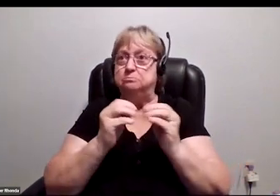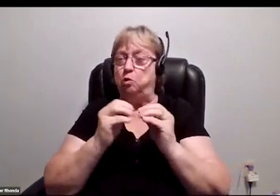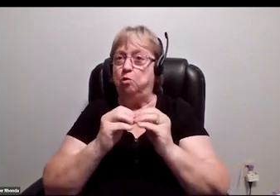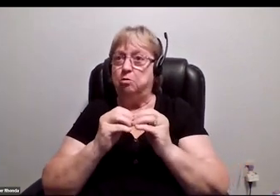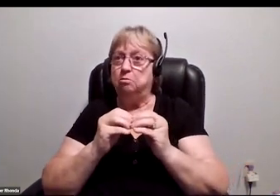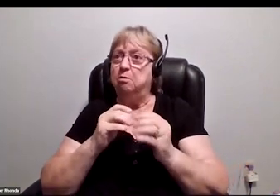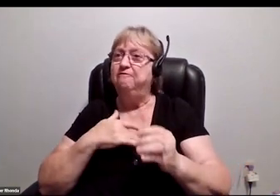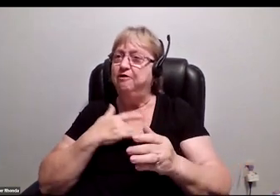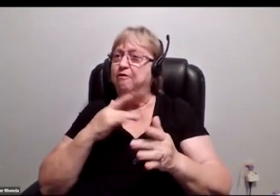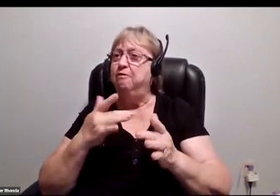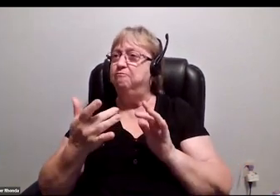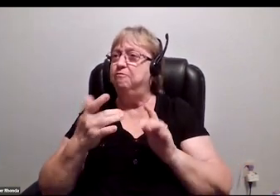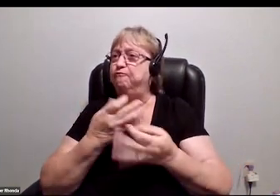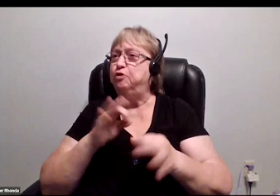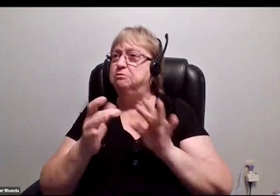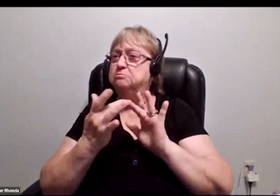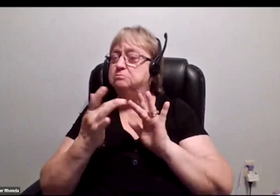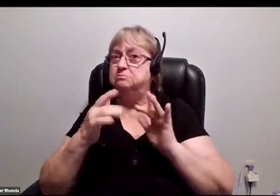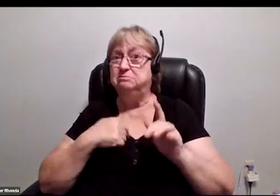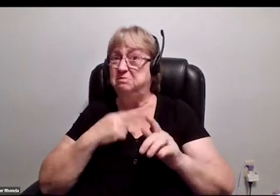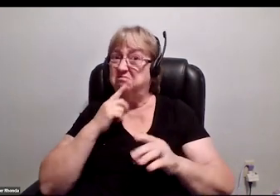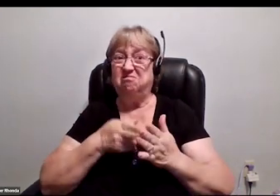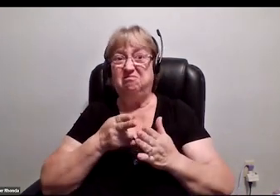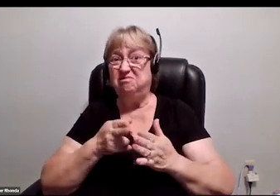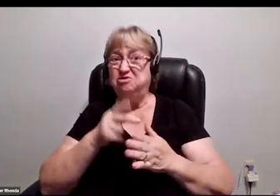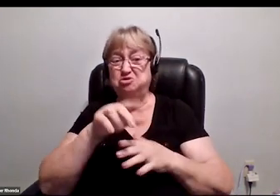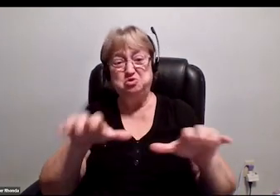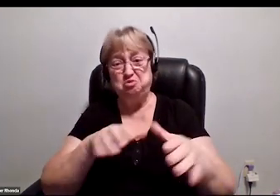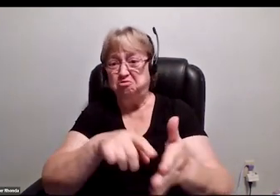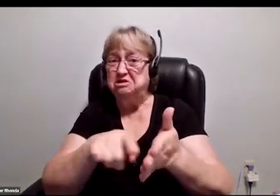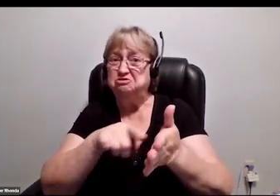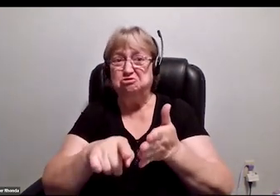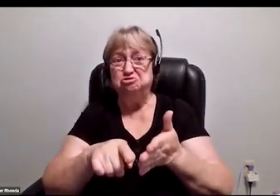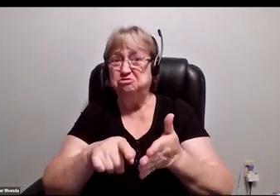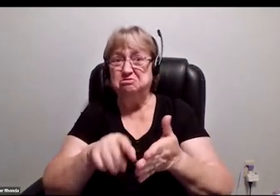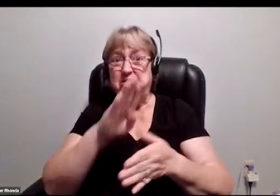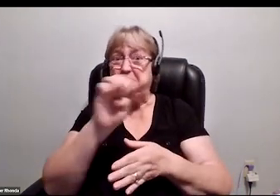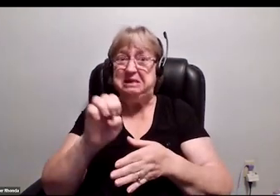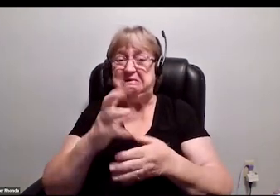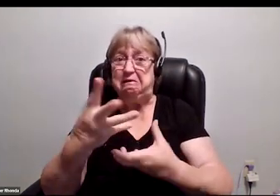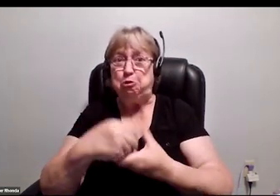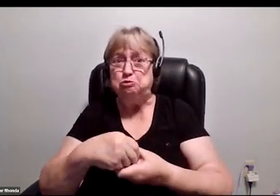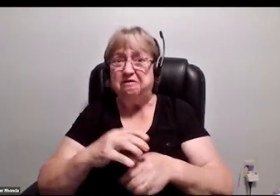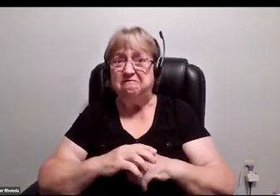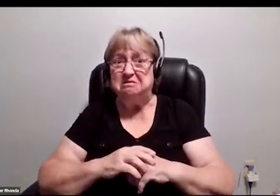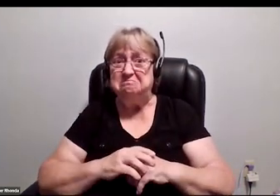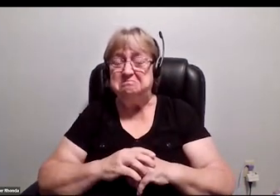but honestly, just do the research and be inclusive. All right. Thanks, guys.